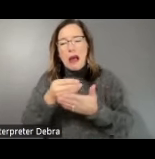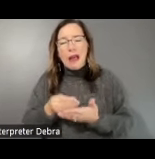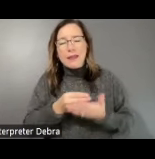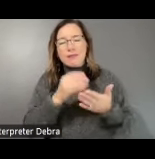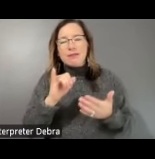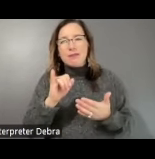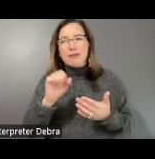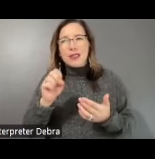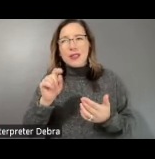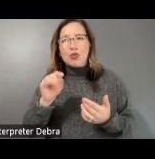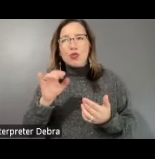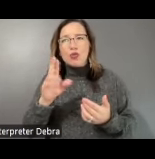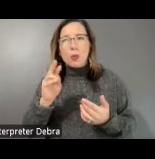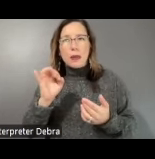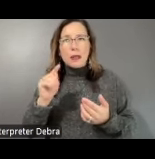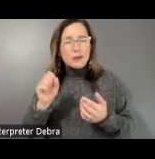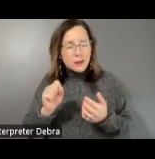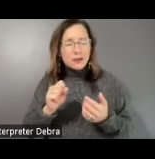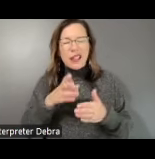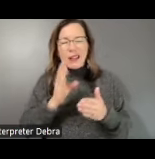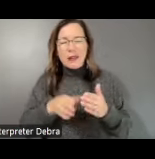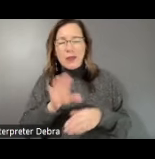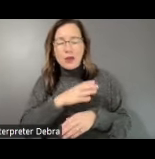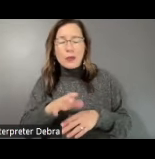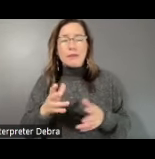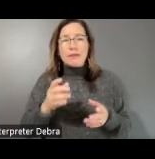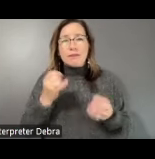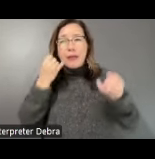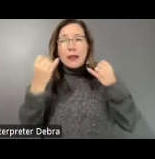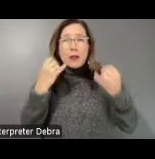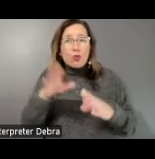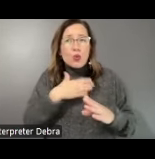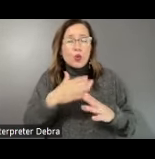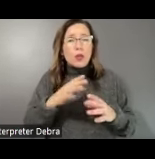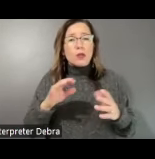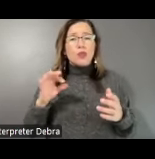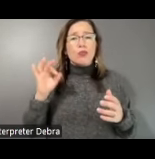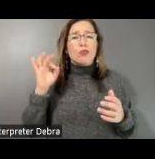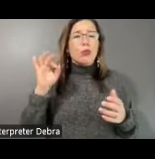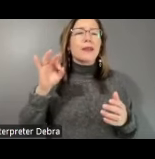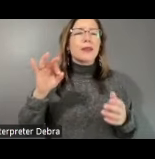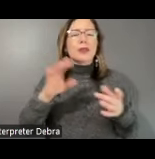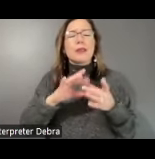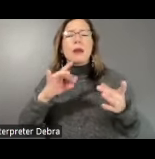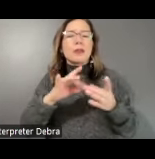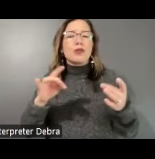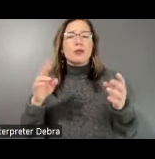the concert. And again, the idea is to use music as a way of preaching this message of cultural